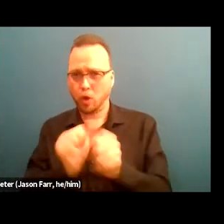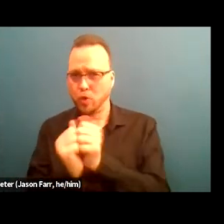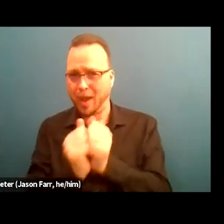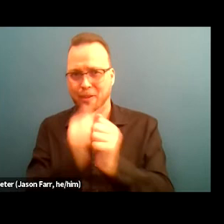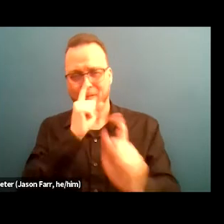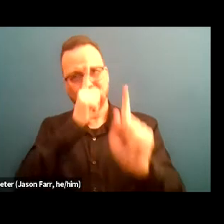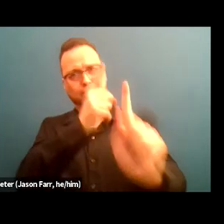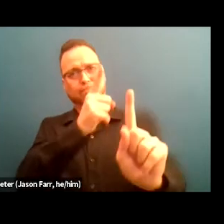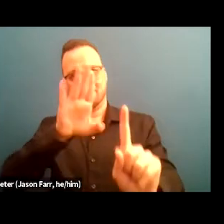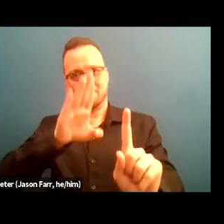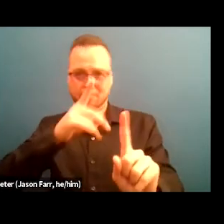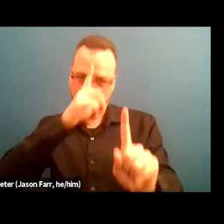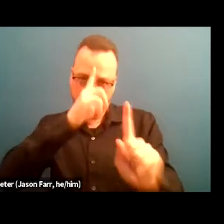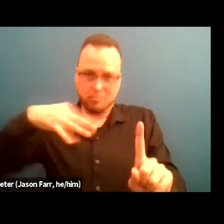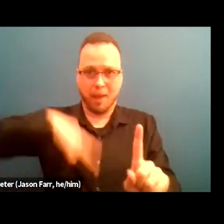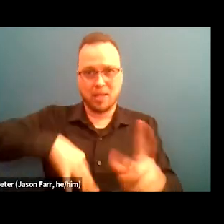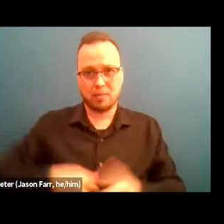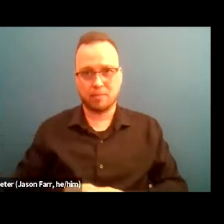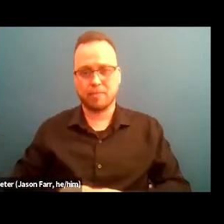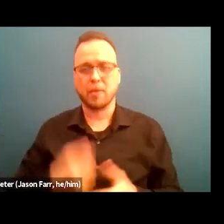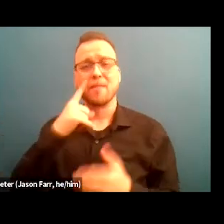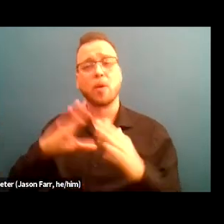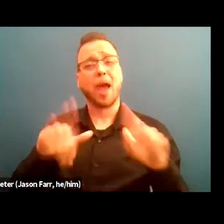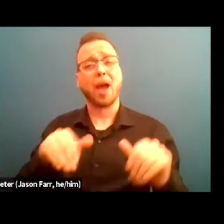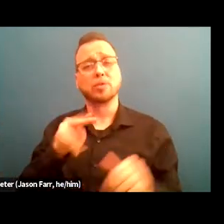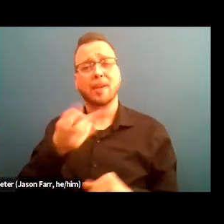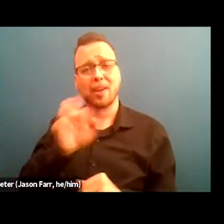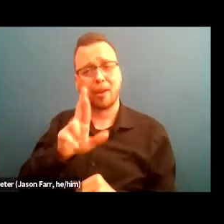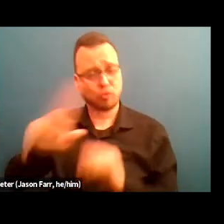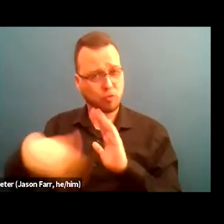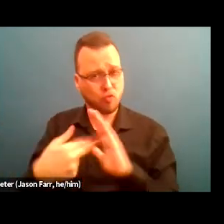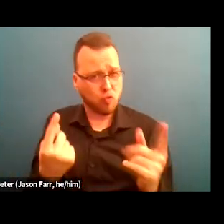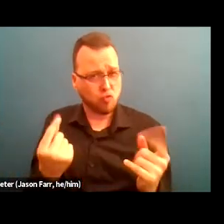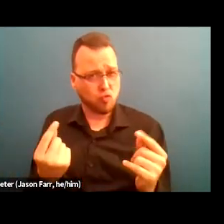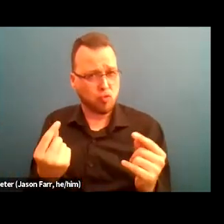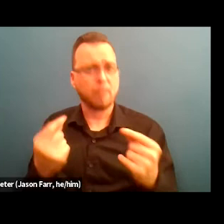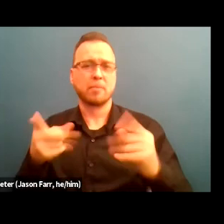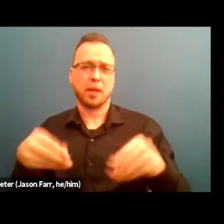Some roles of the housing navigator, the housing navigator, a big thing that they do is they provide support